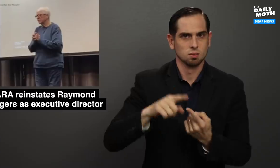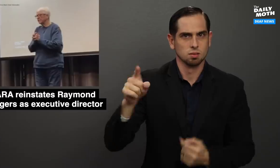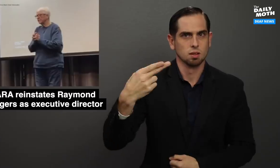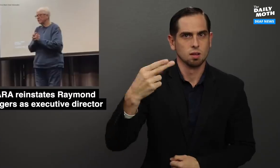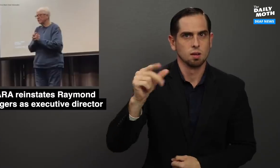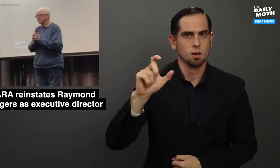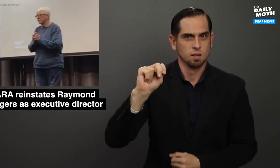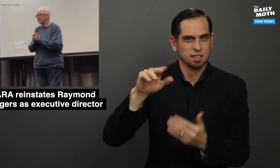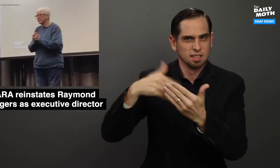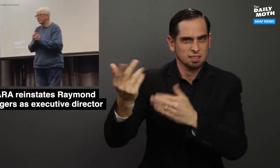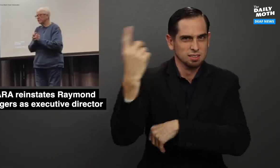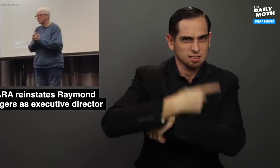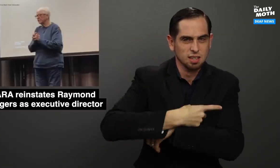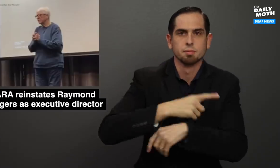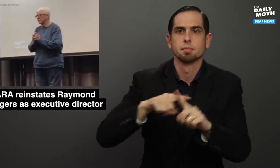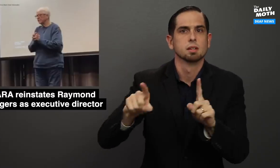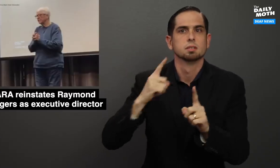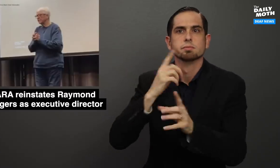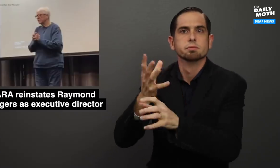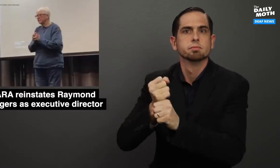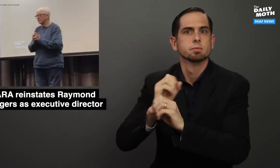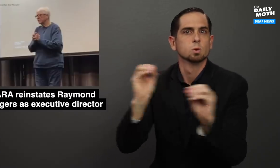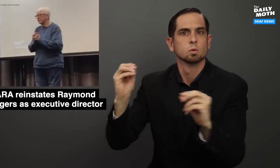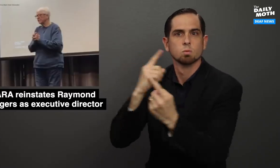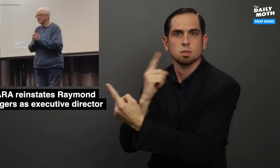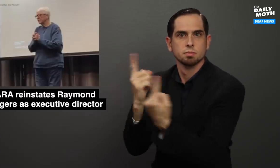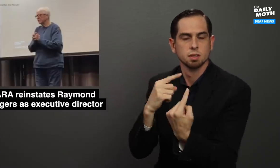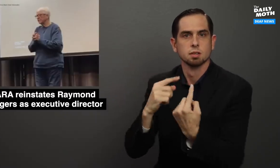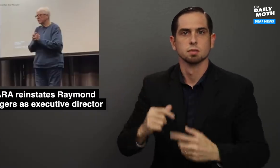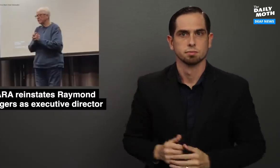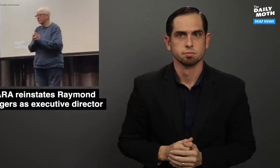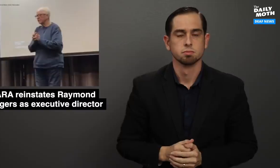to Holden the day after, but received no response.